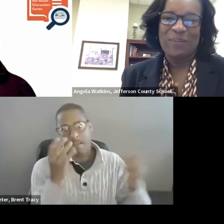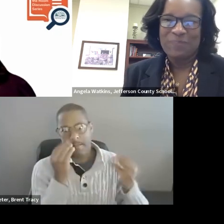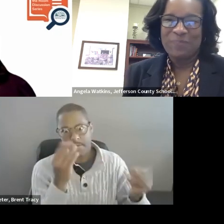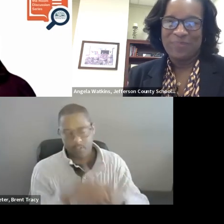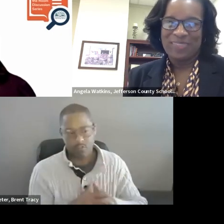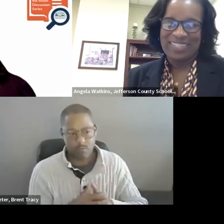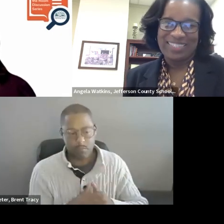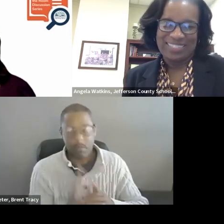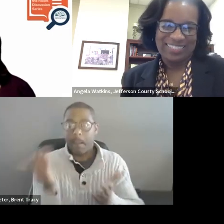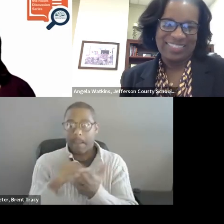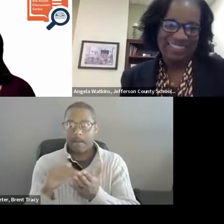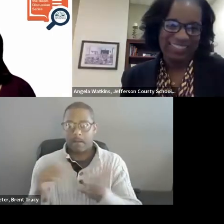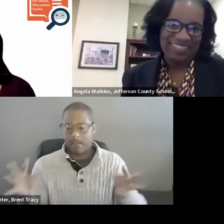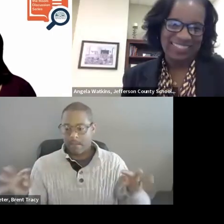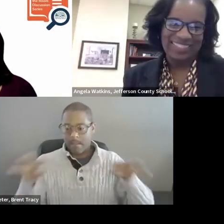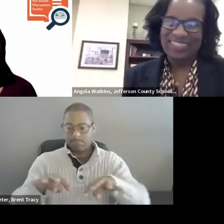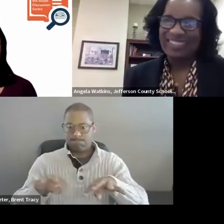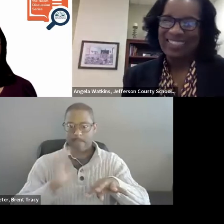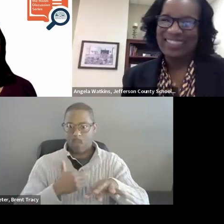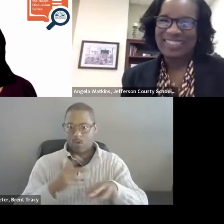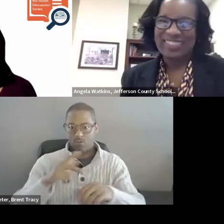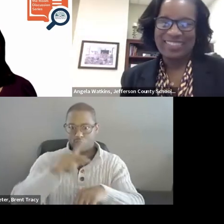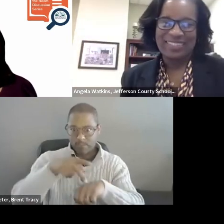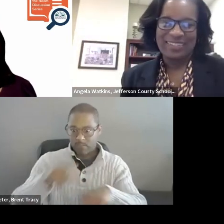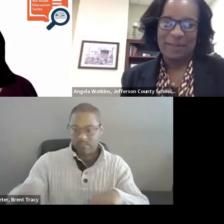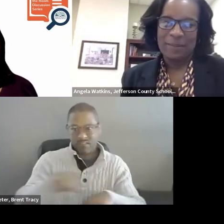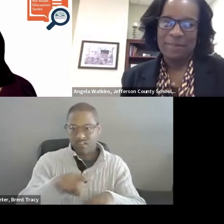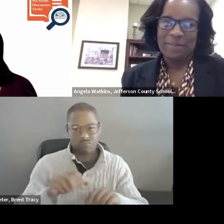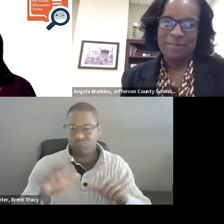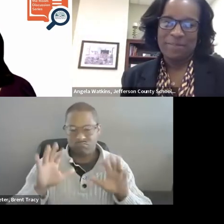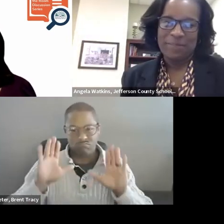SARAH SAYKO, Ed. D: That is great and I'm glad to hear. Thank you to the 3 of you.